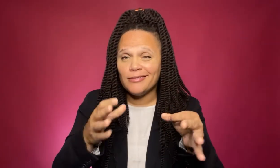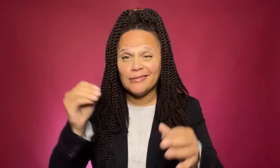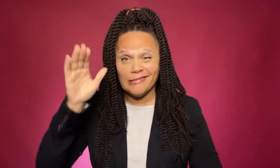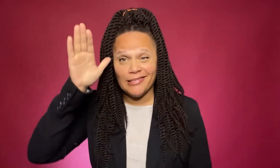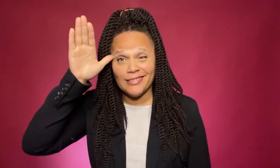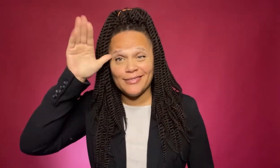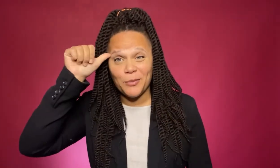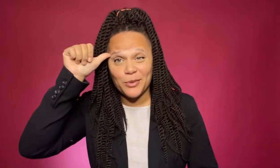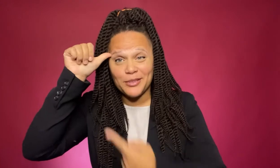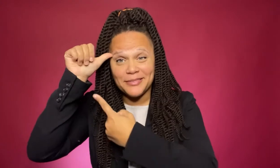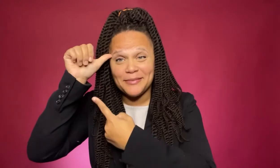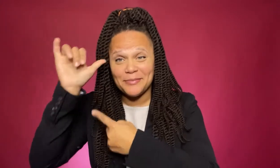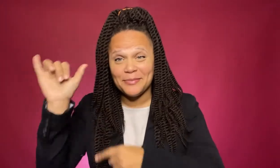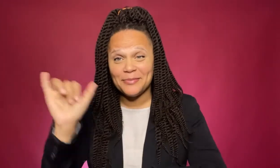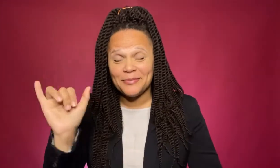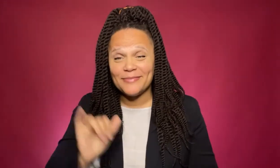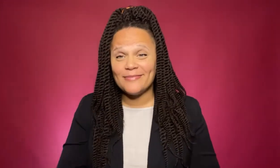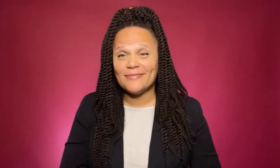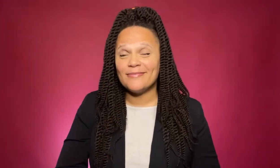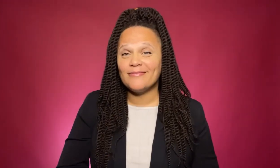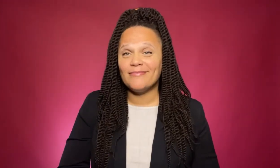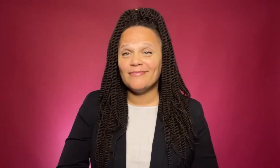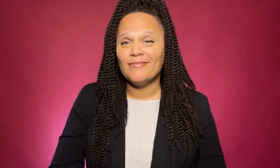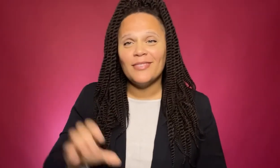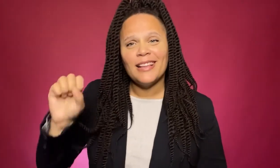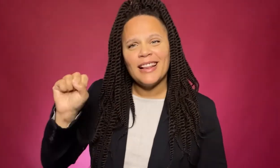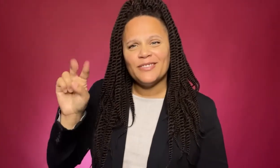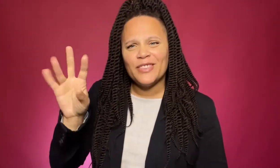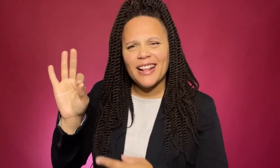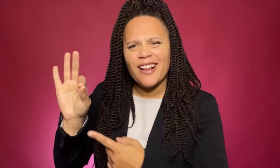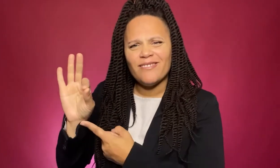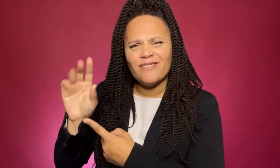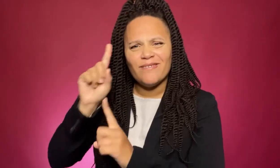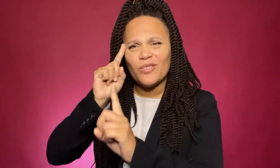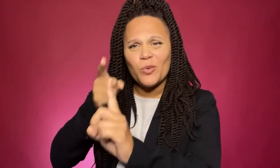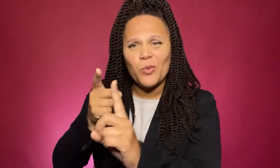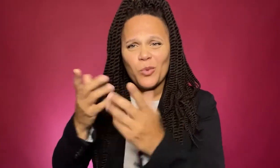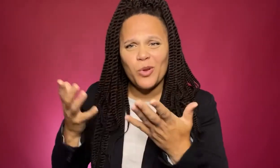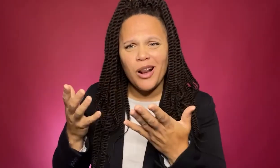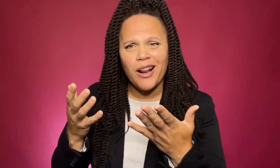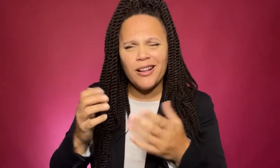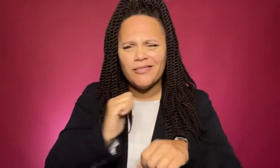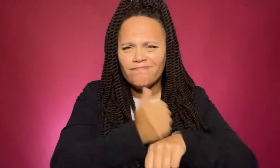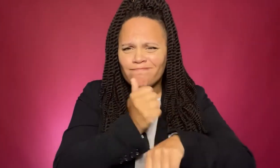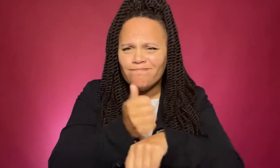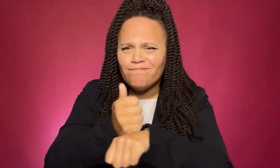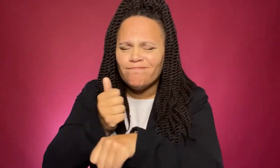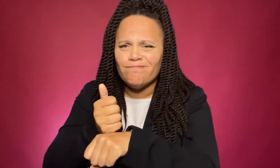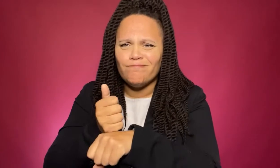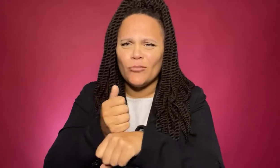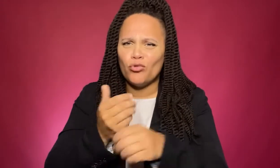... and stubbornness too. SVF’s goal is to set up